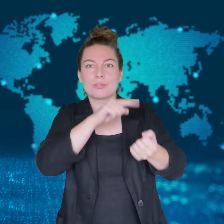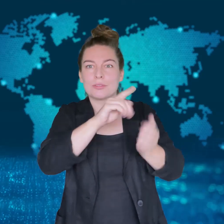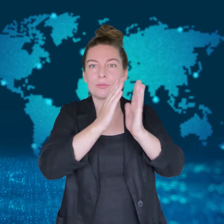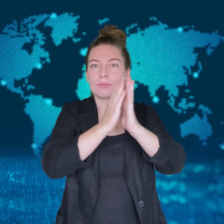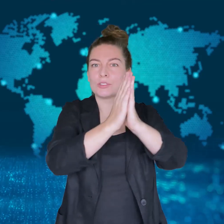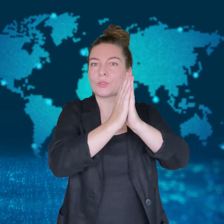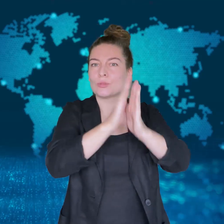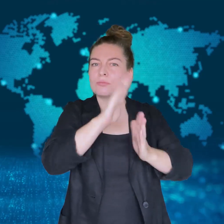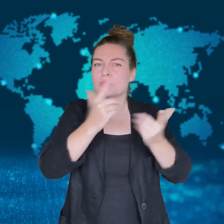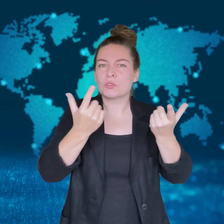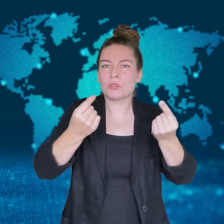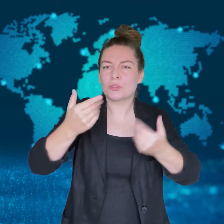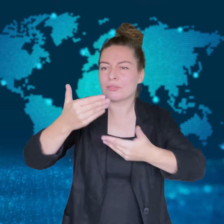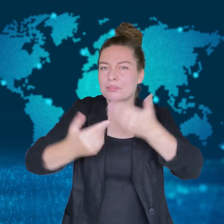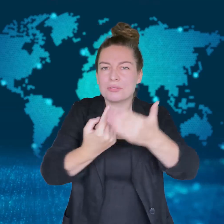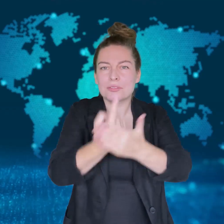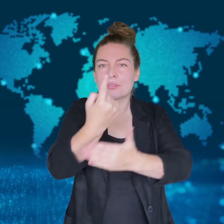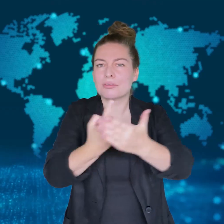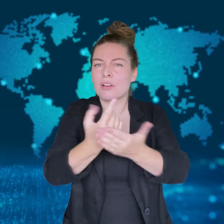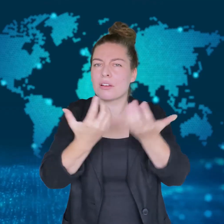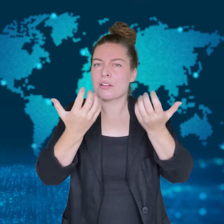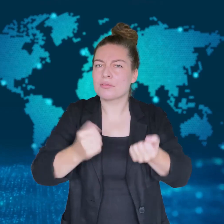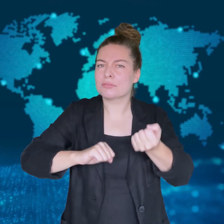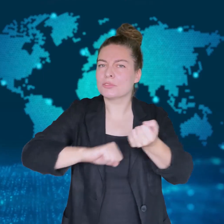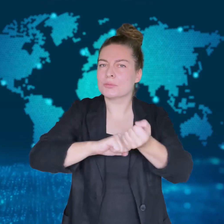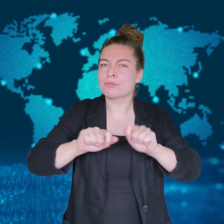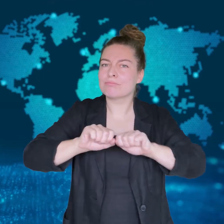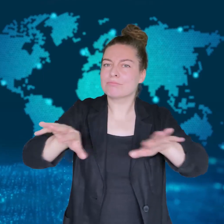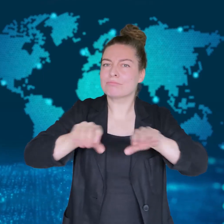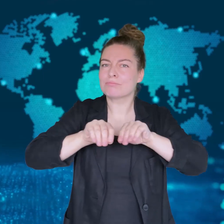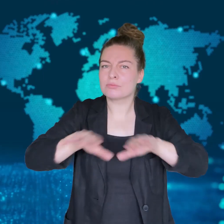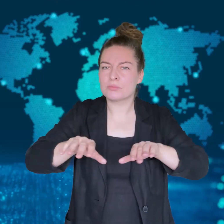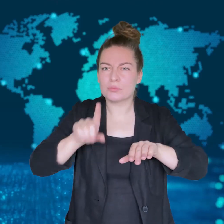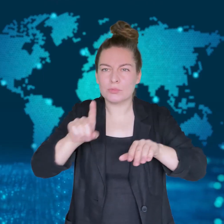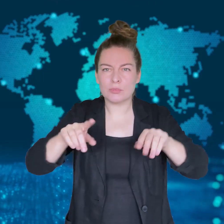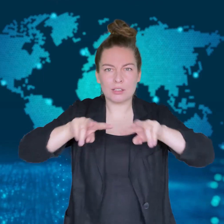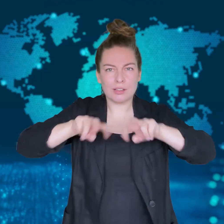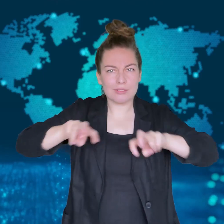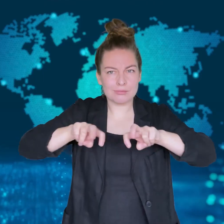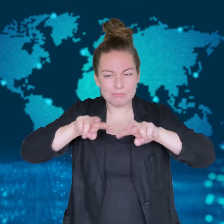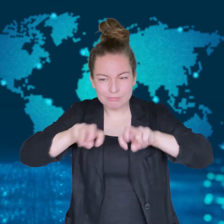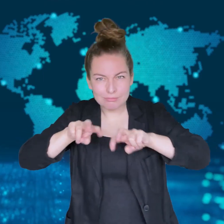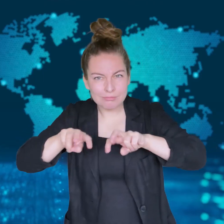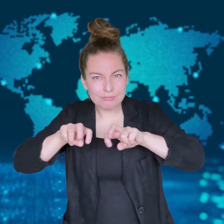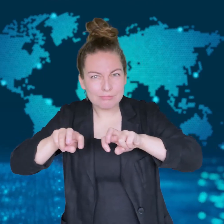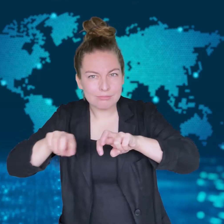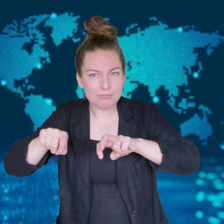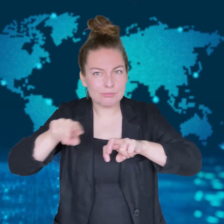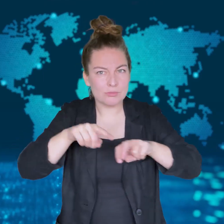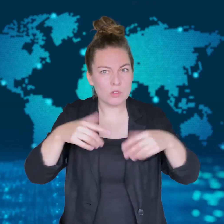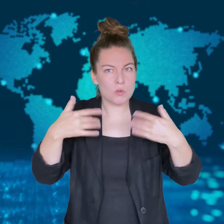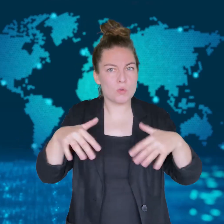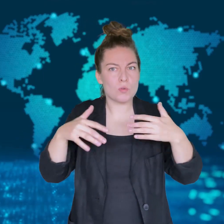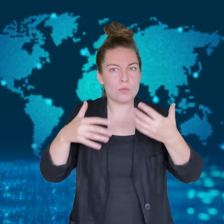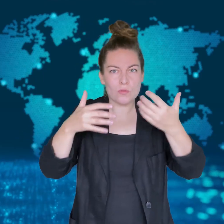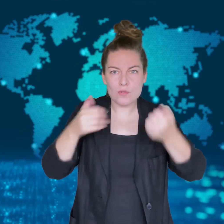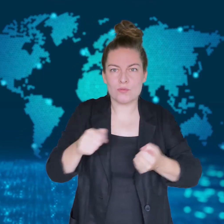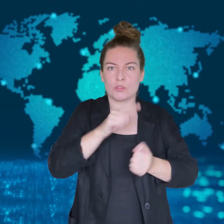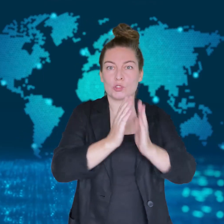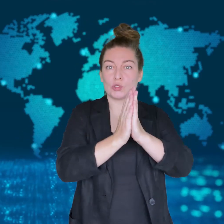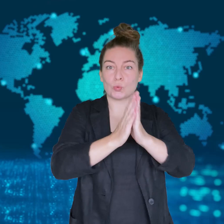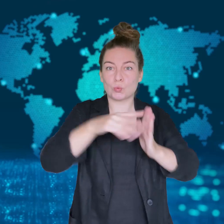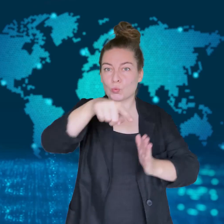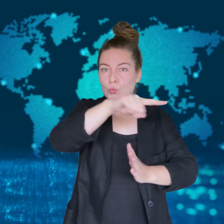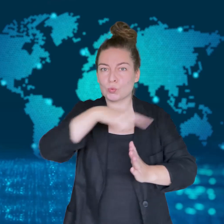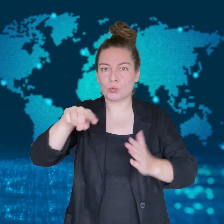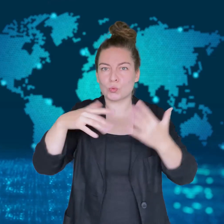As investigations took place, it was found it had close ties to